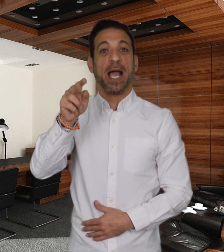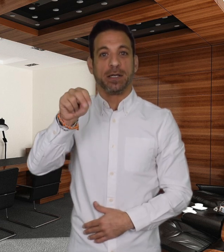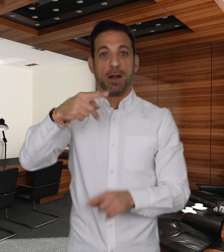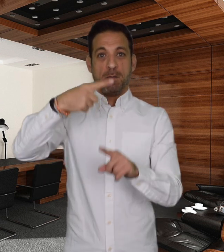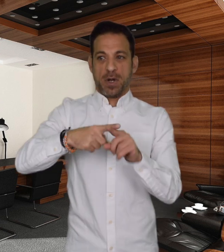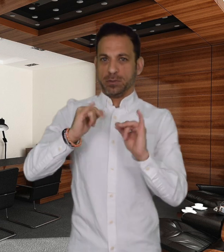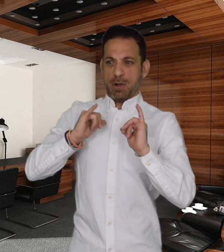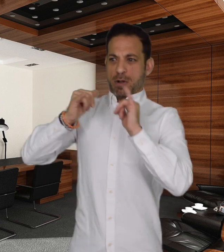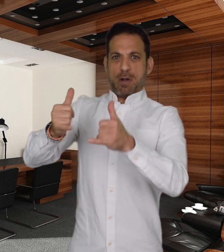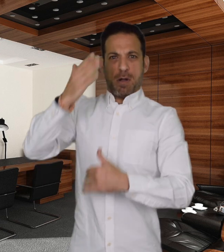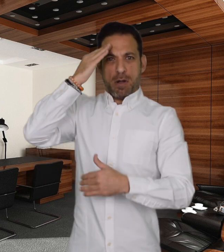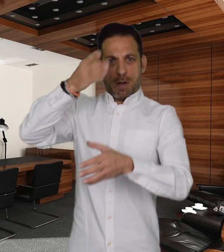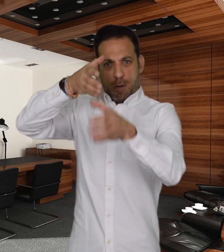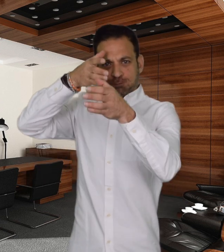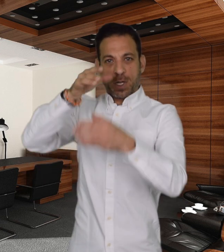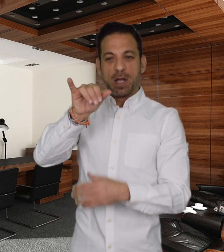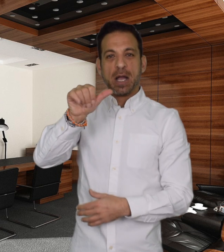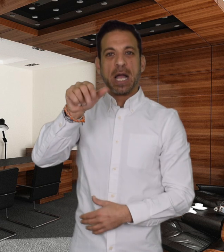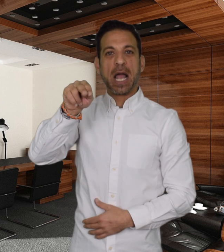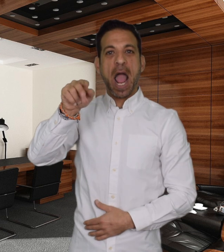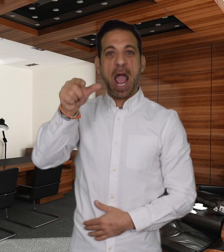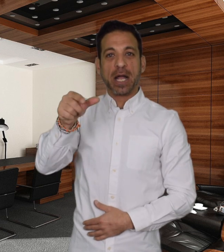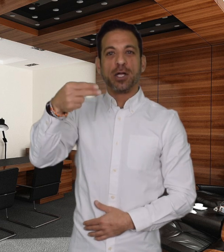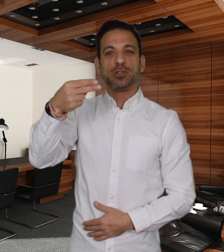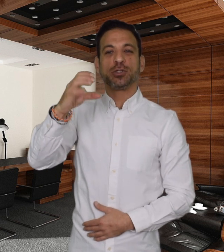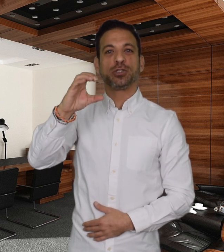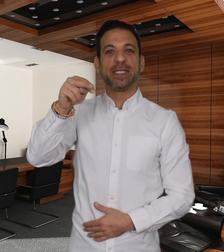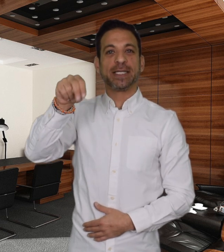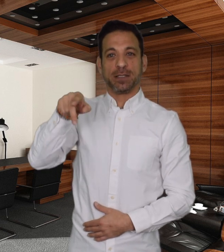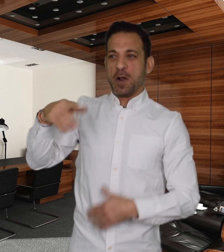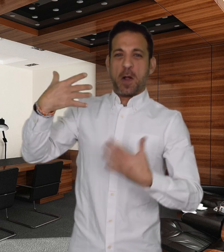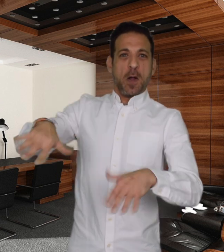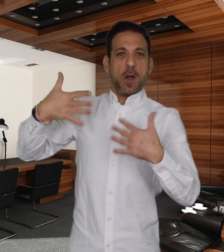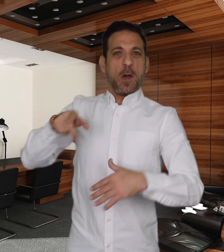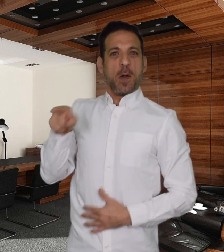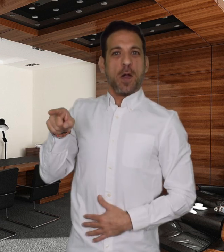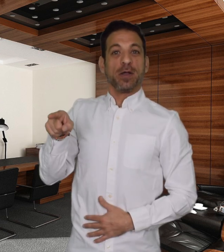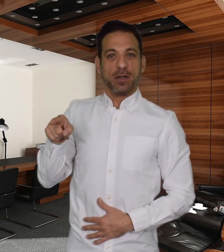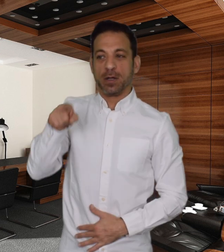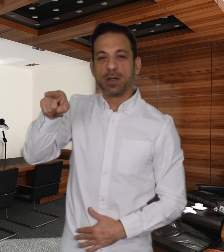athlete Su Bingtian and Nobel Prize laureate Yang Chen.